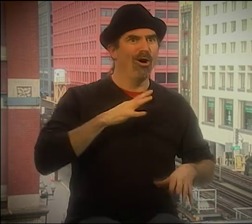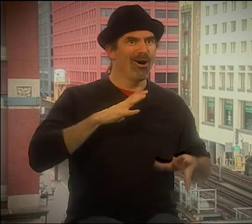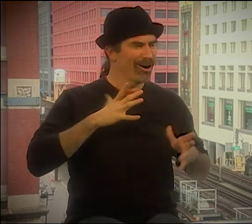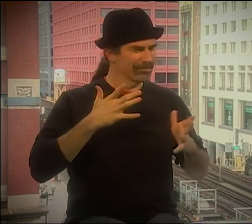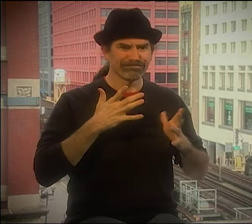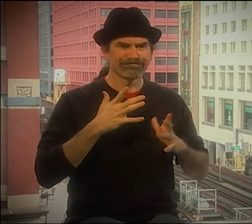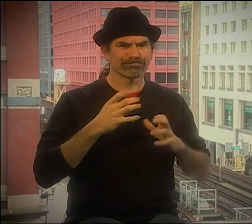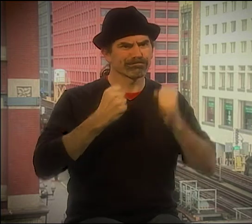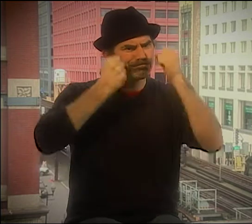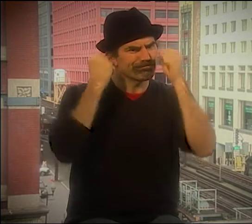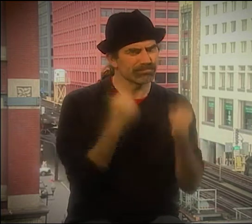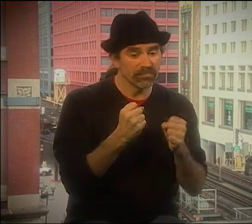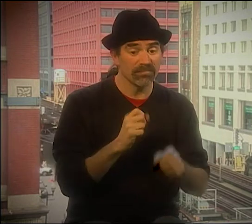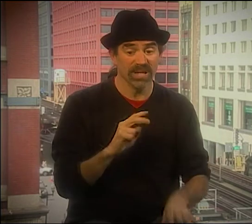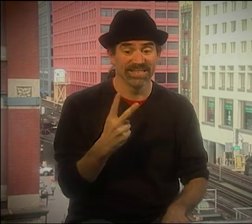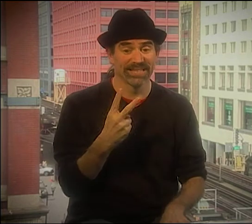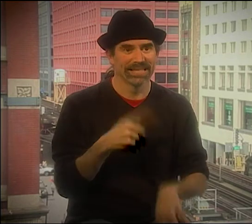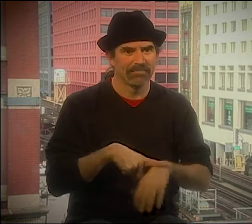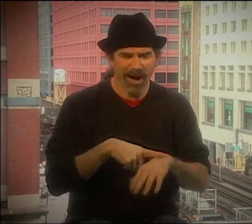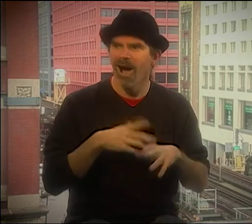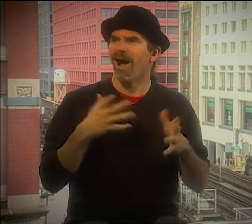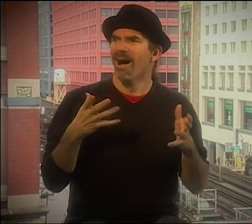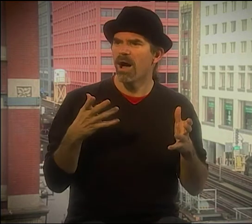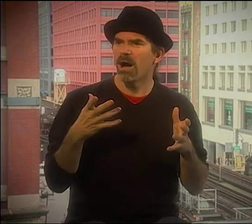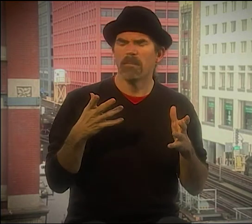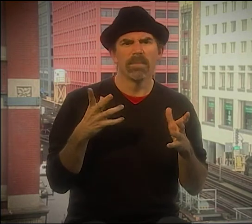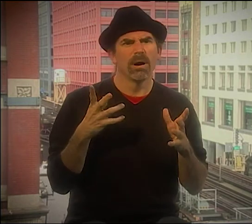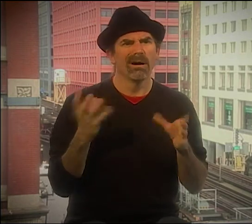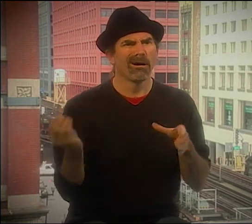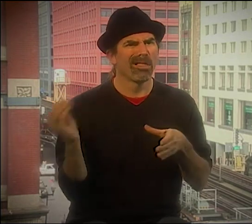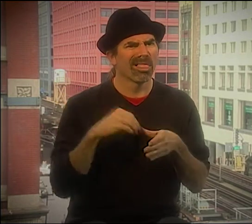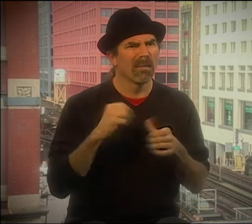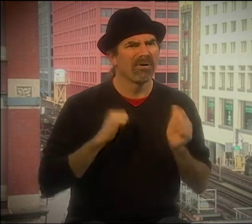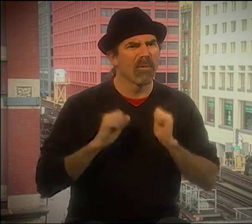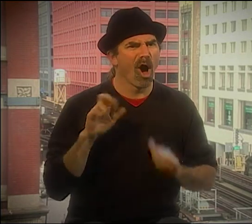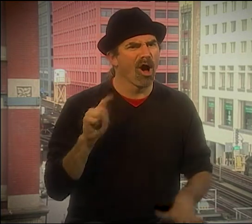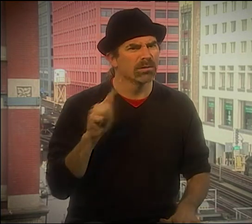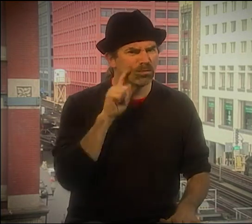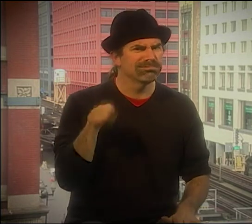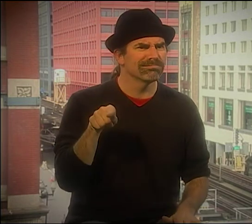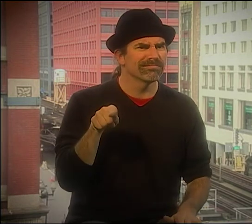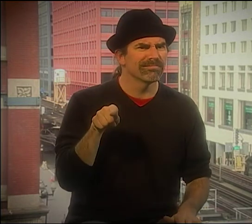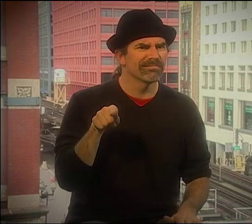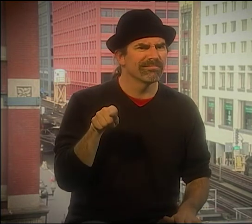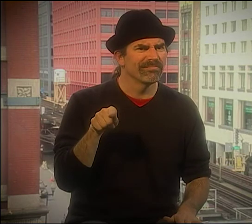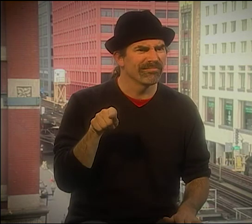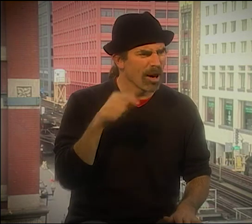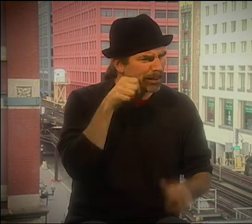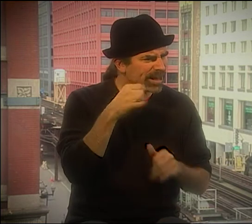AND SO IT WAS REALLY GOOD. I THINK WE HAD 3 ALTOGETHER. THE FIRST ONE WAS AWESOME!